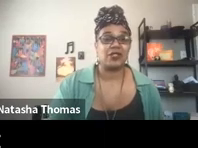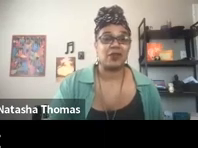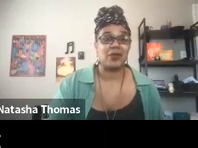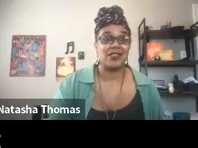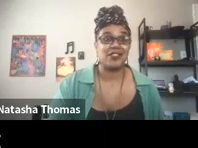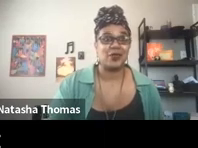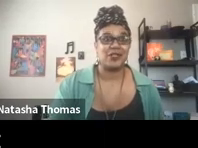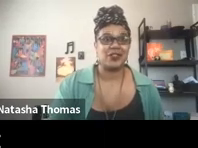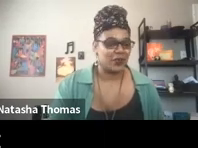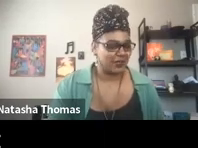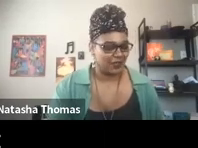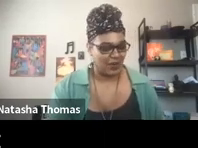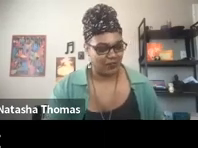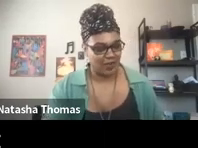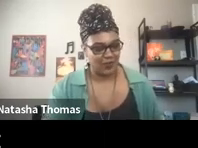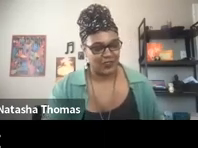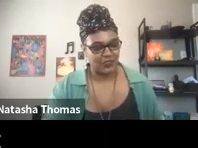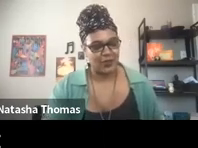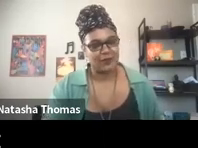First, let me read this description on the screen. Sorry, I forgot about this intro.